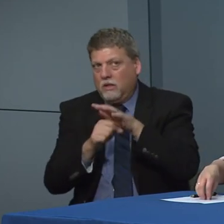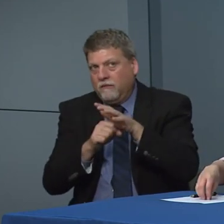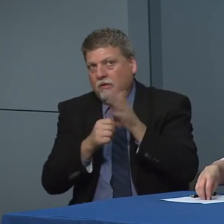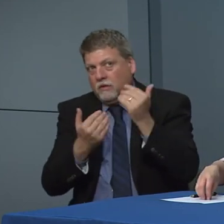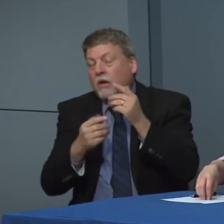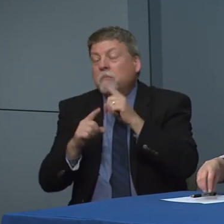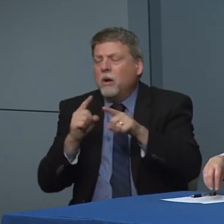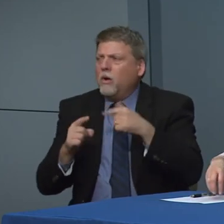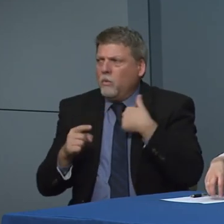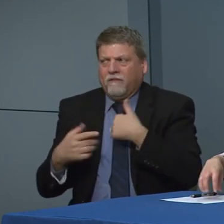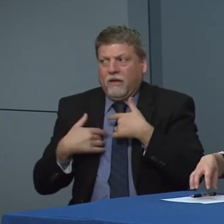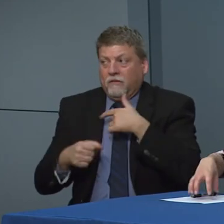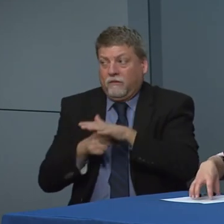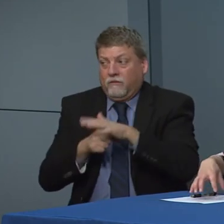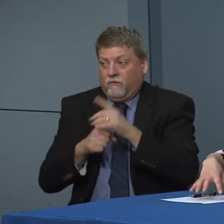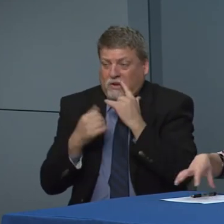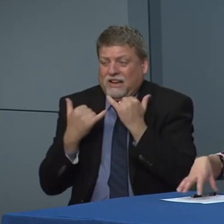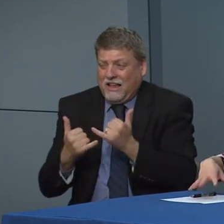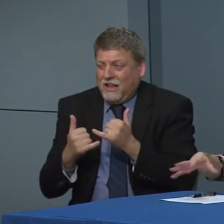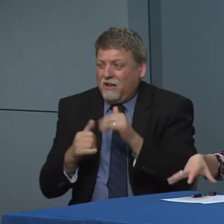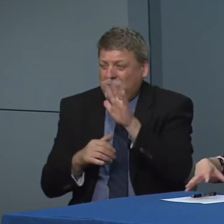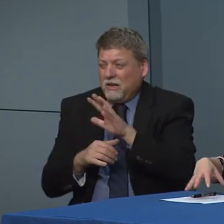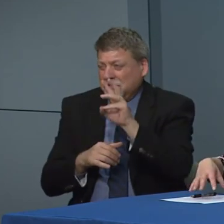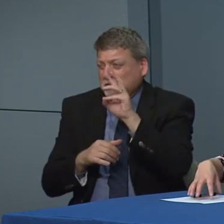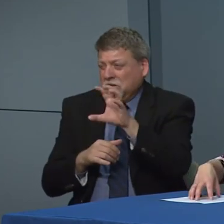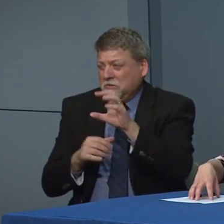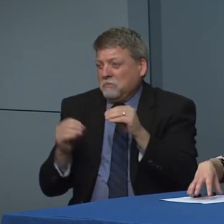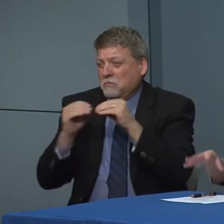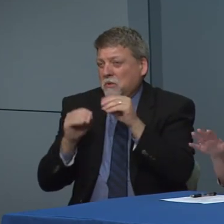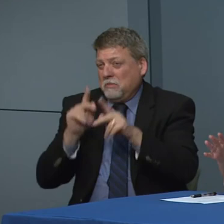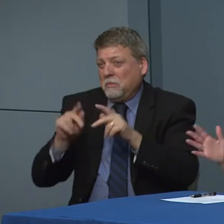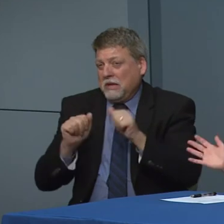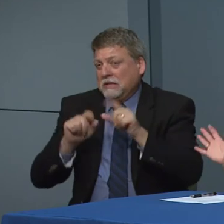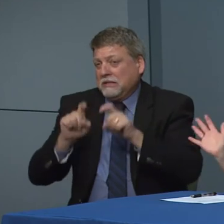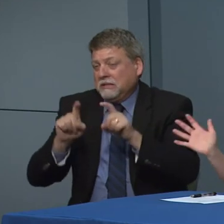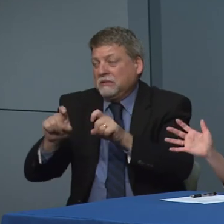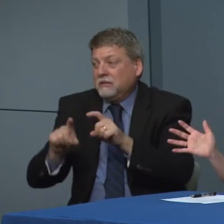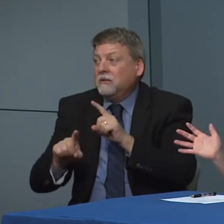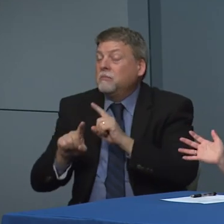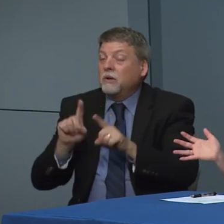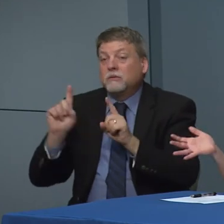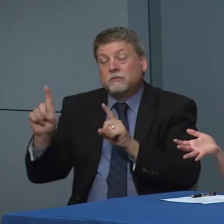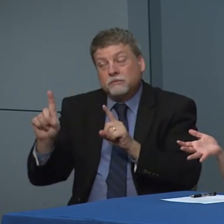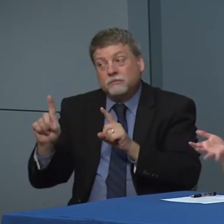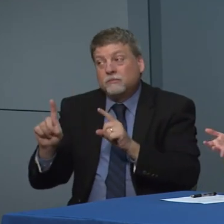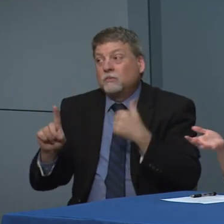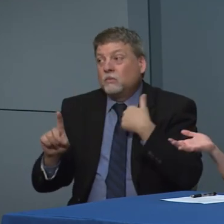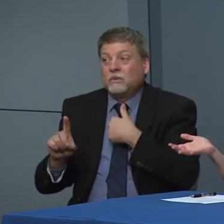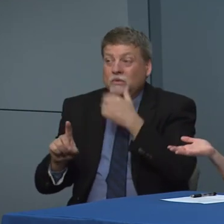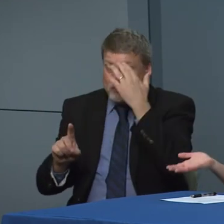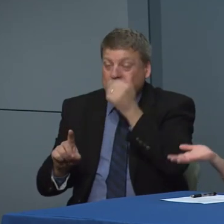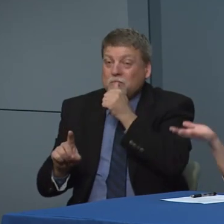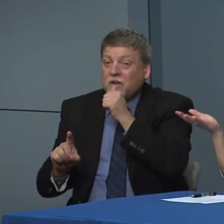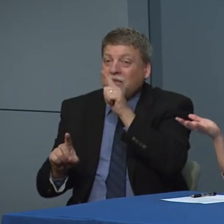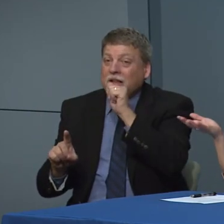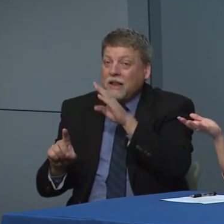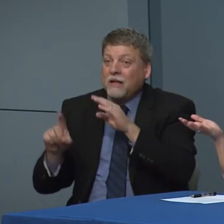we feel that we have the capacity at our state lab. That around 600 more people but we also know again all the